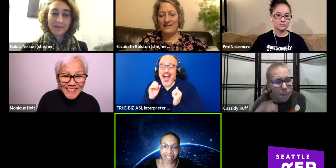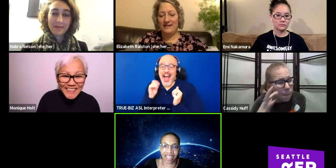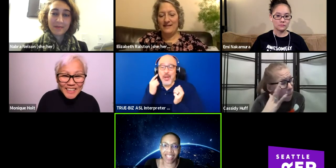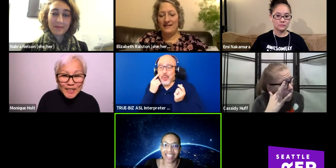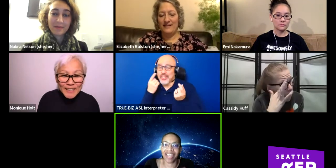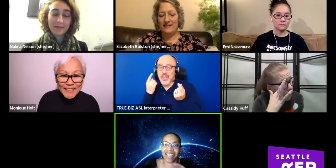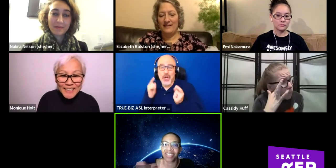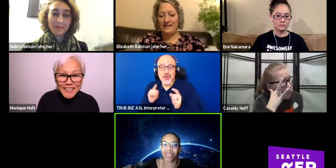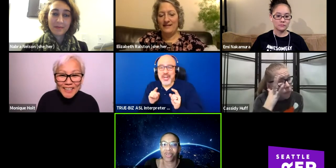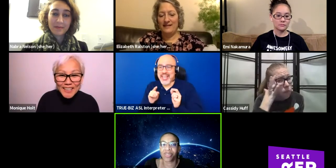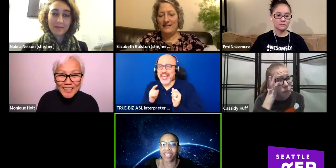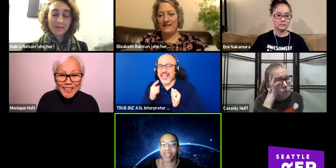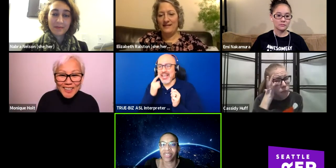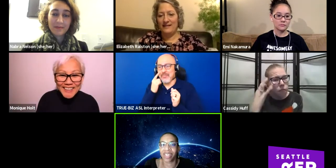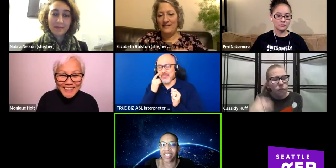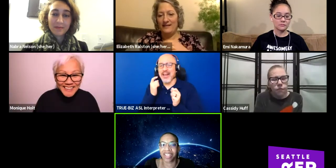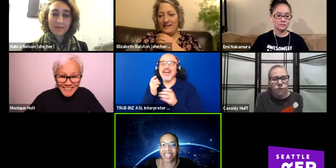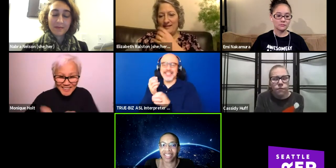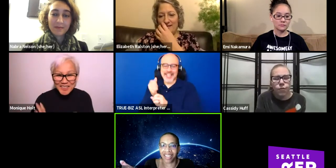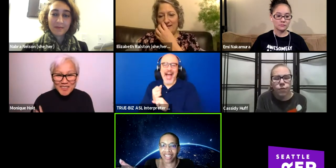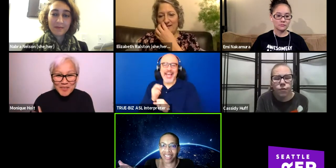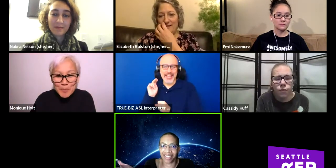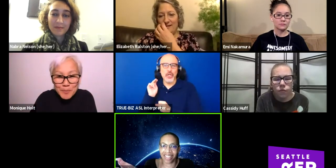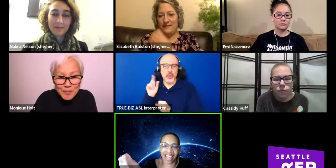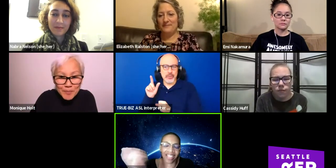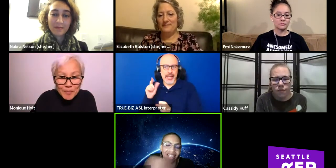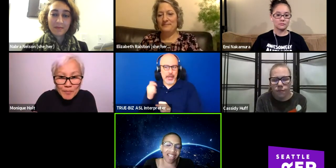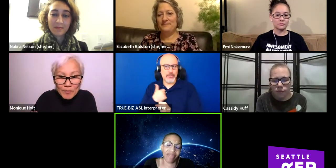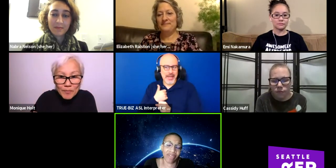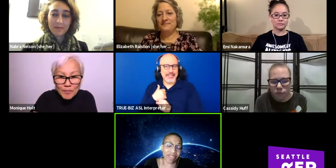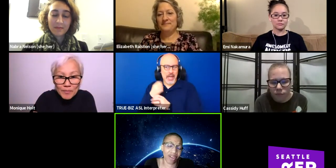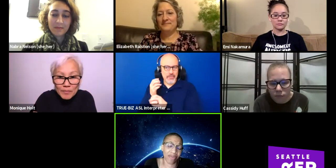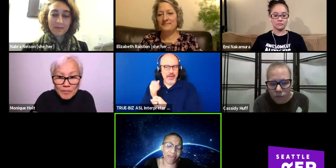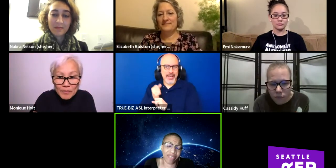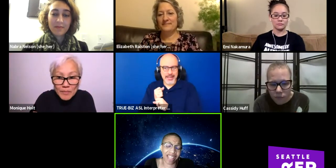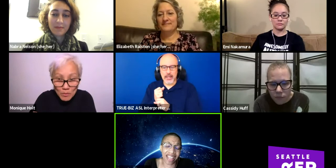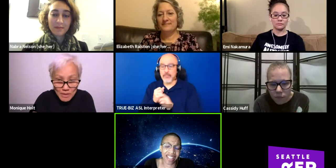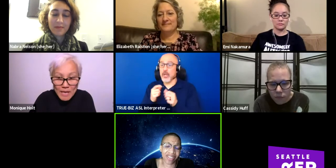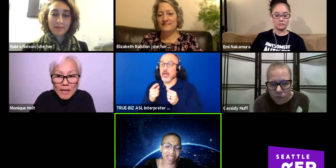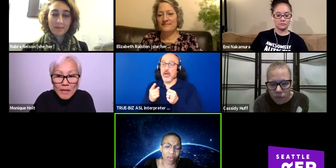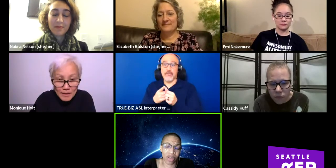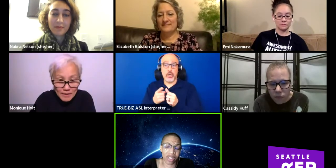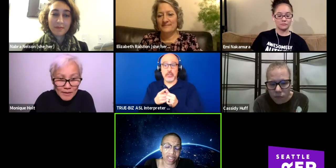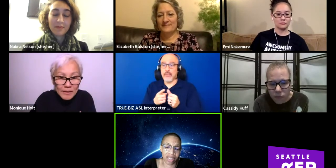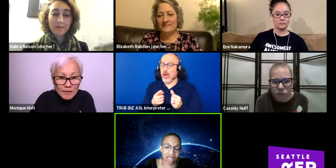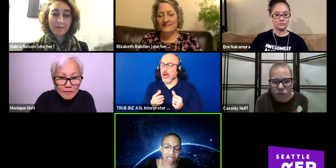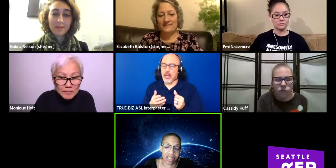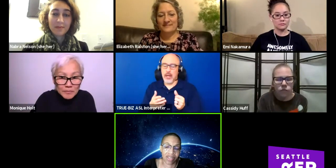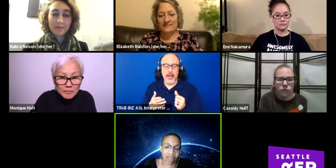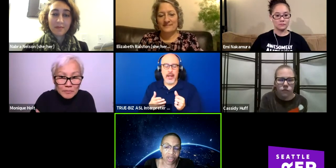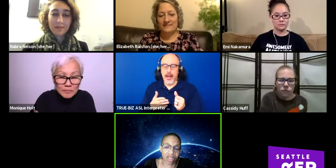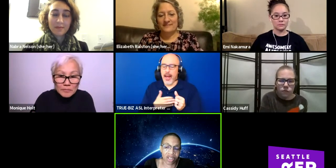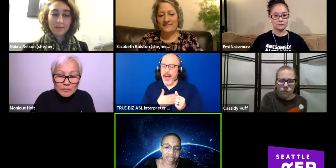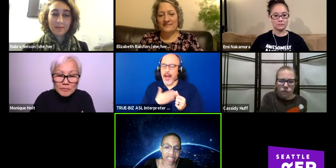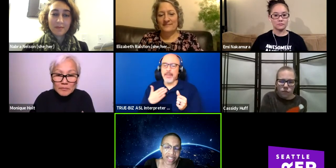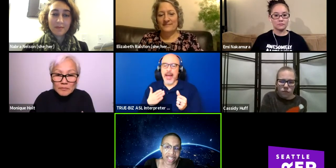because I get the newsletters, and first off, I'm glad that someone somewhat understands